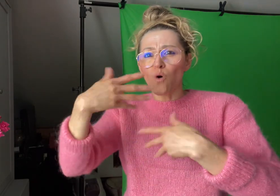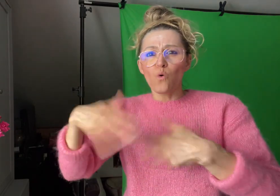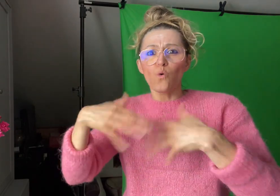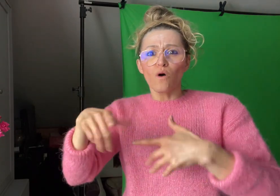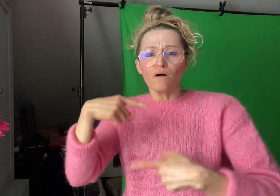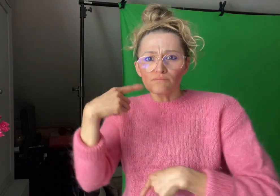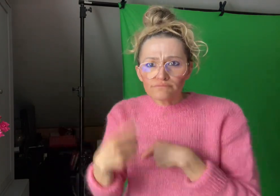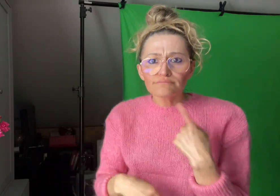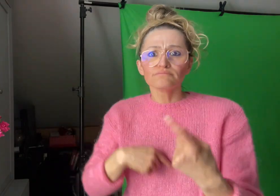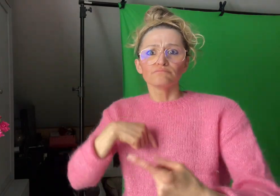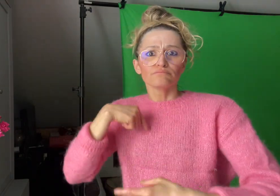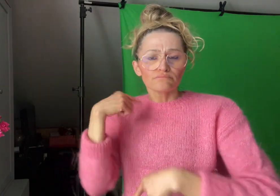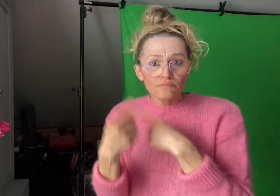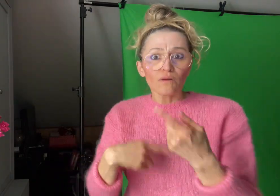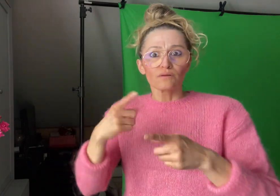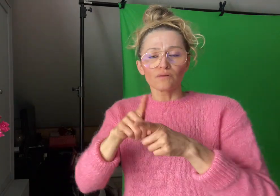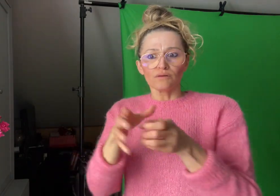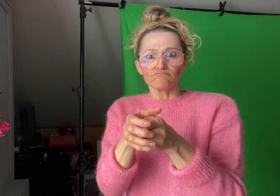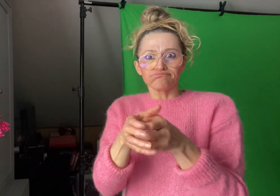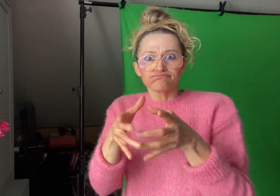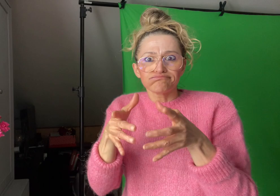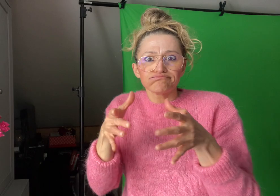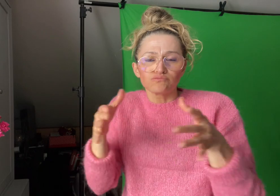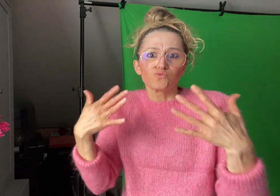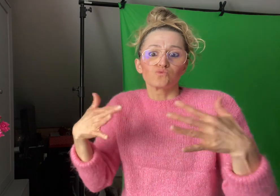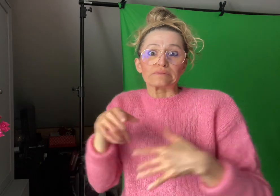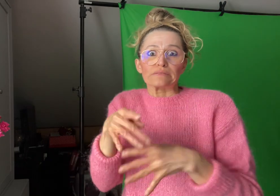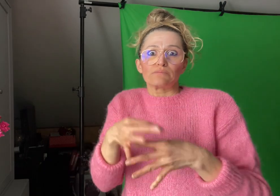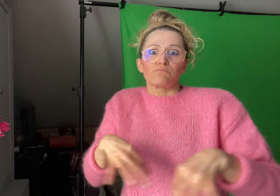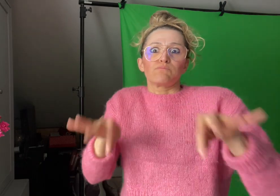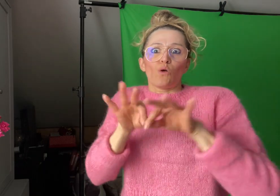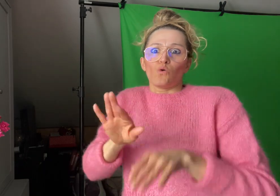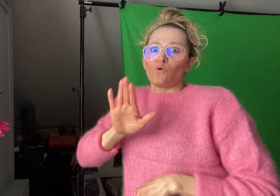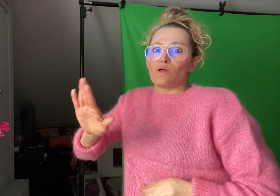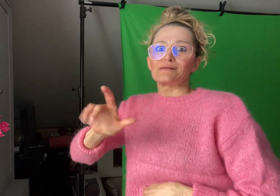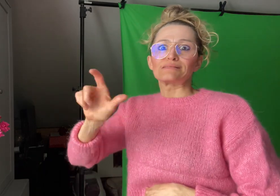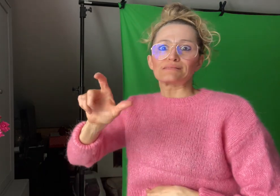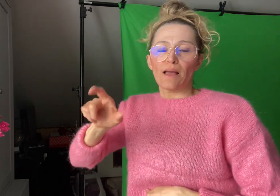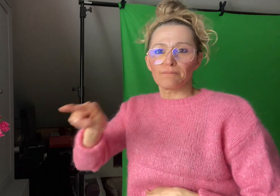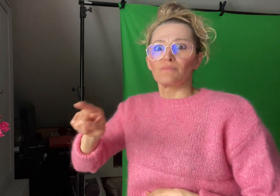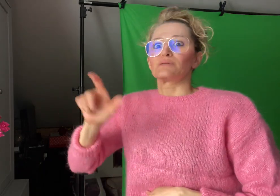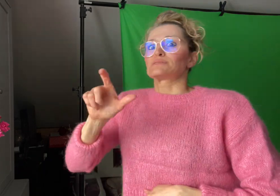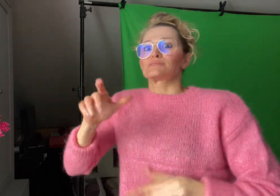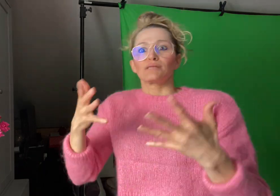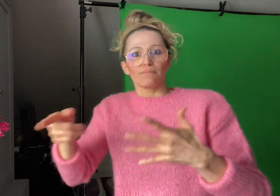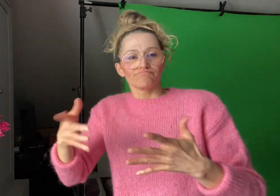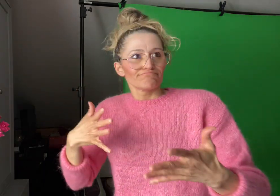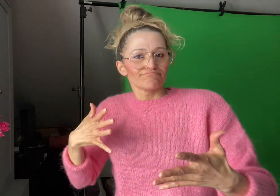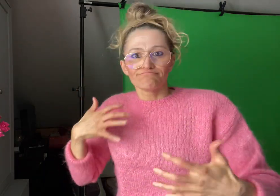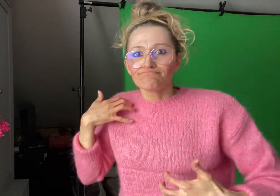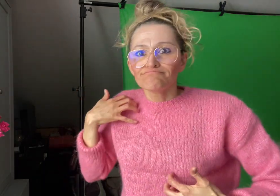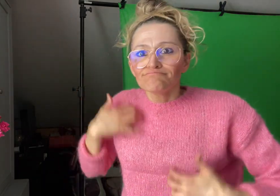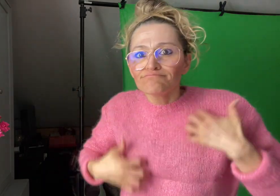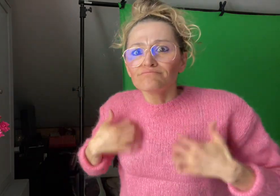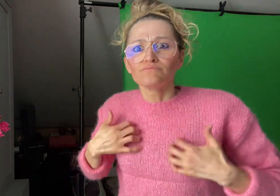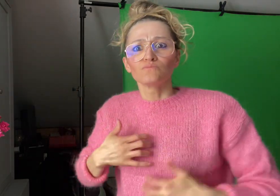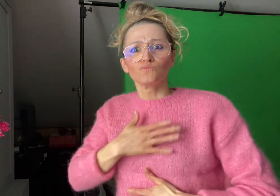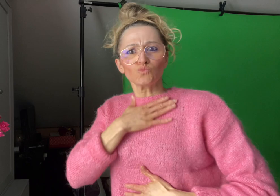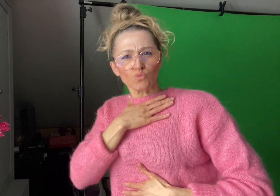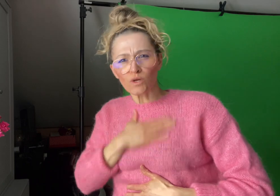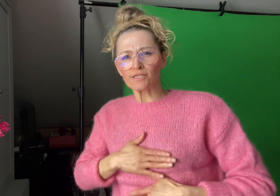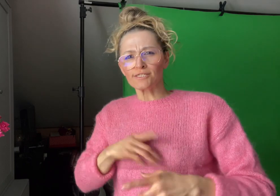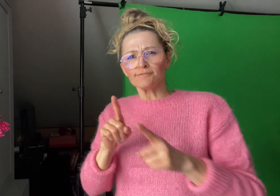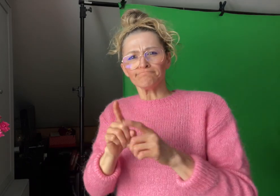and important part of Instagram and we are excited to invest